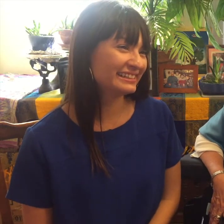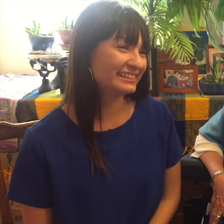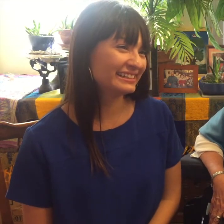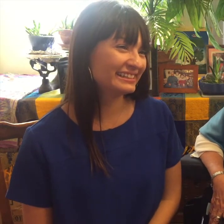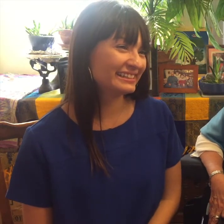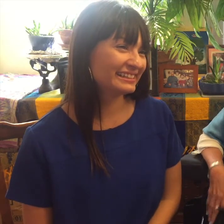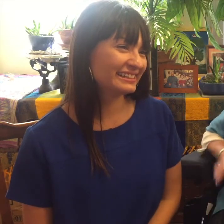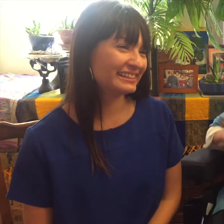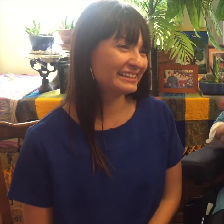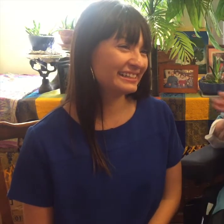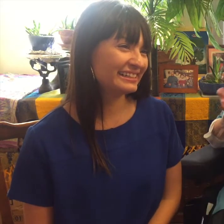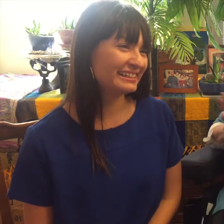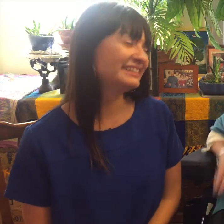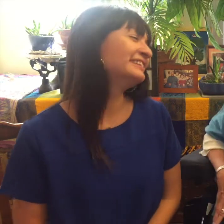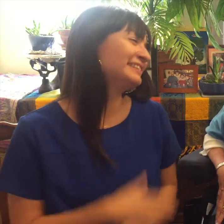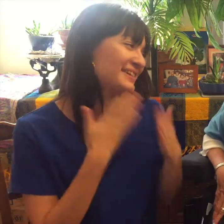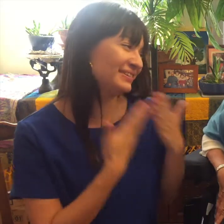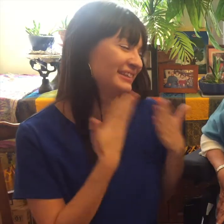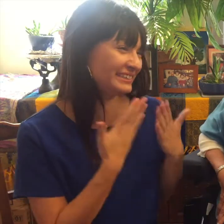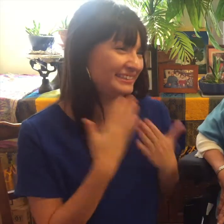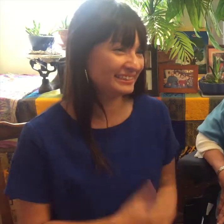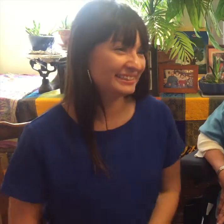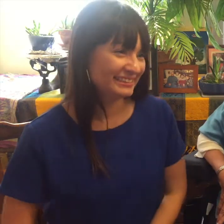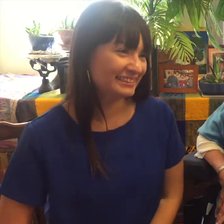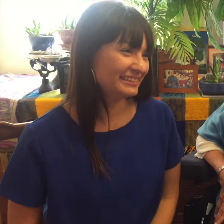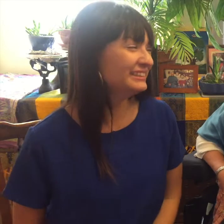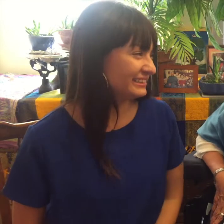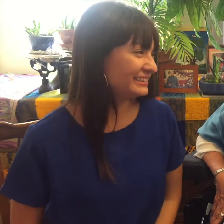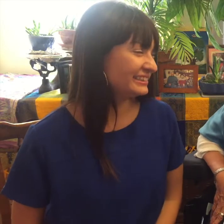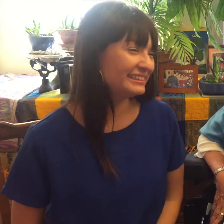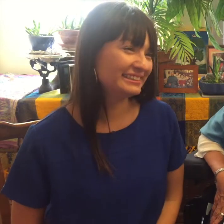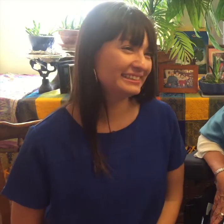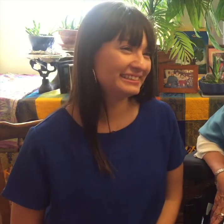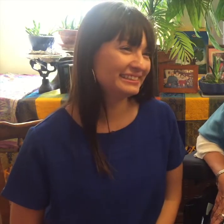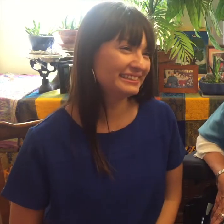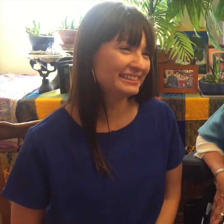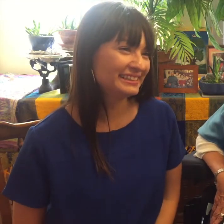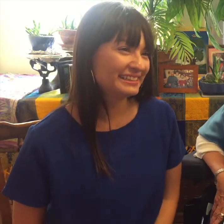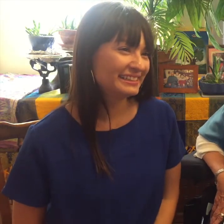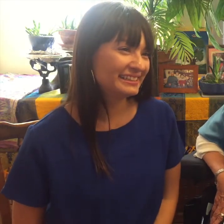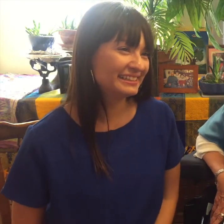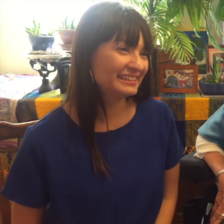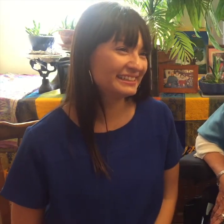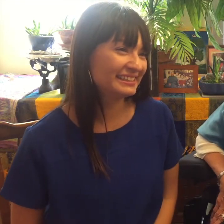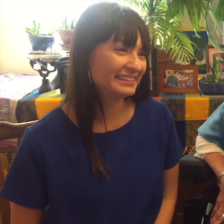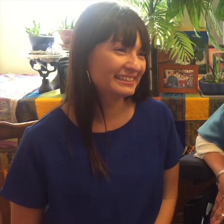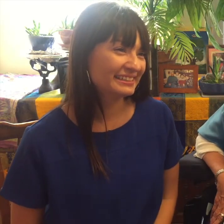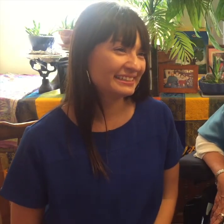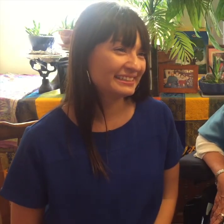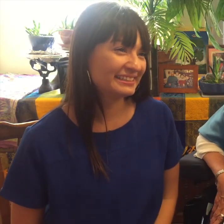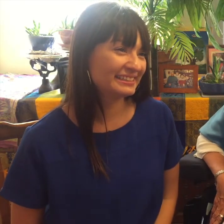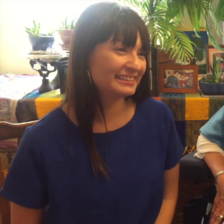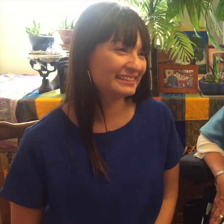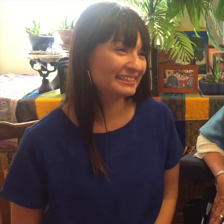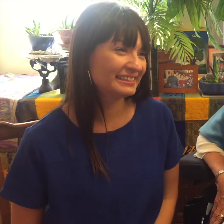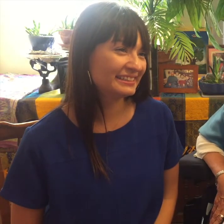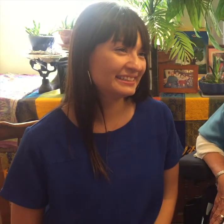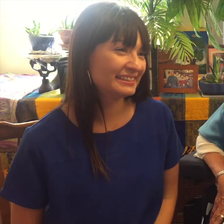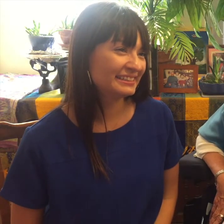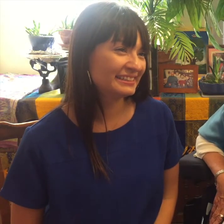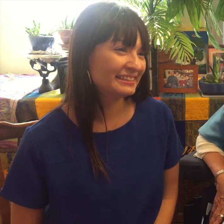Hernandez I have known Leah and her family for many yearsI've watched her grow up to become an